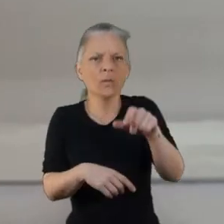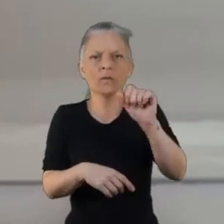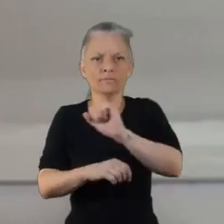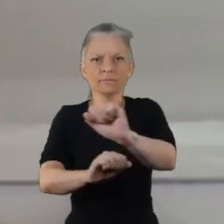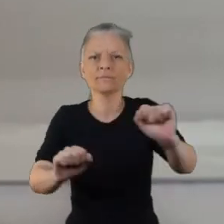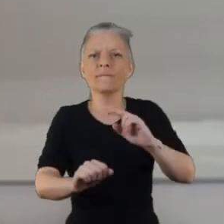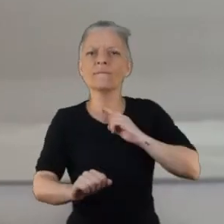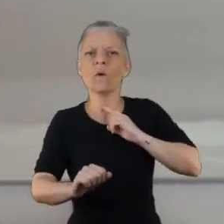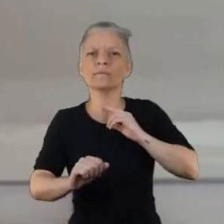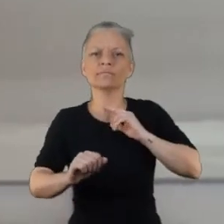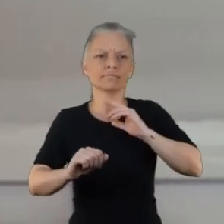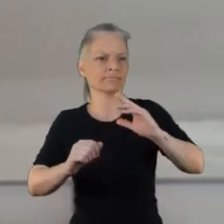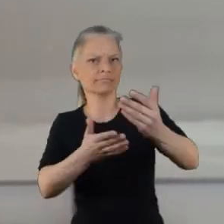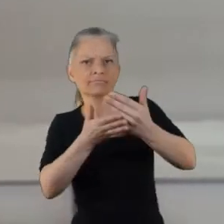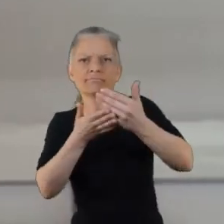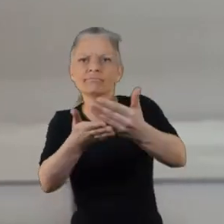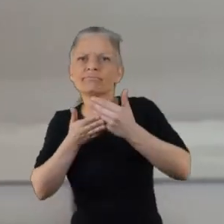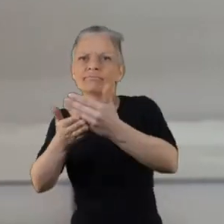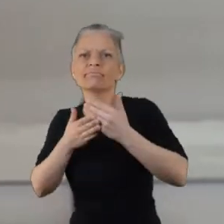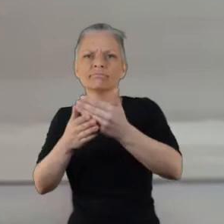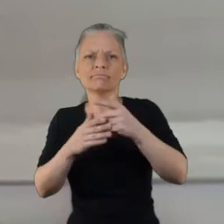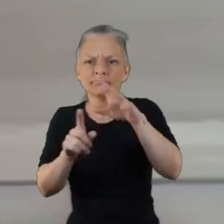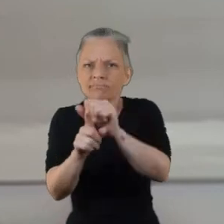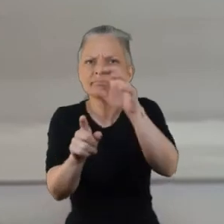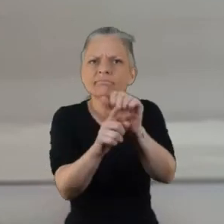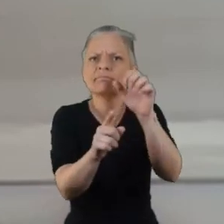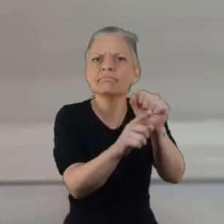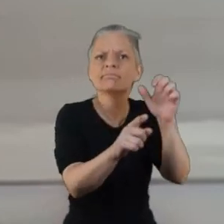better service and have a better informed uh design for that service.